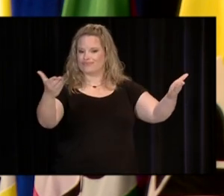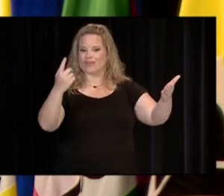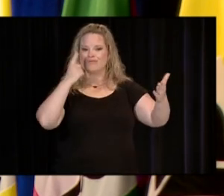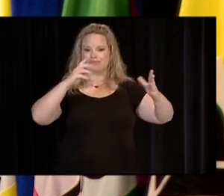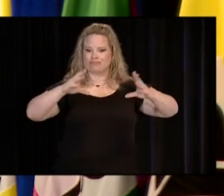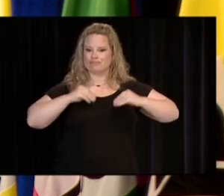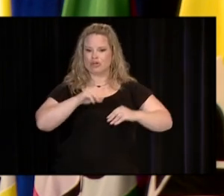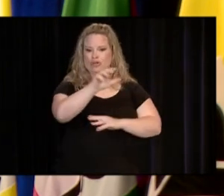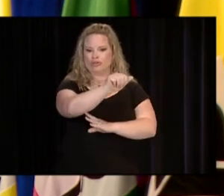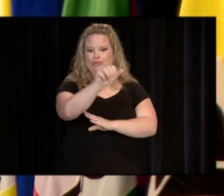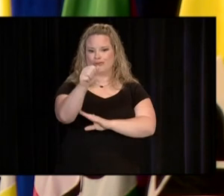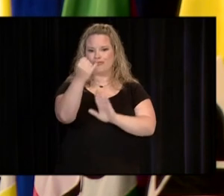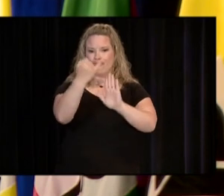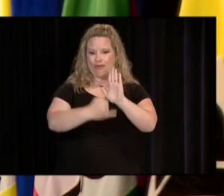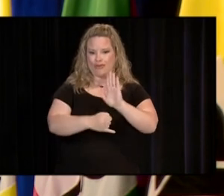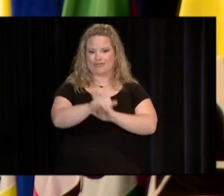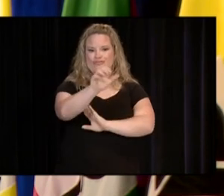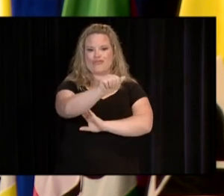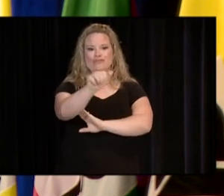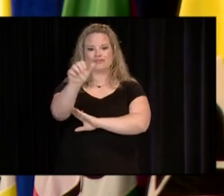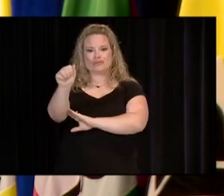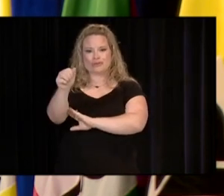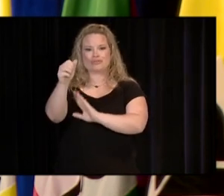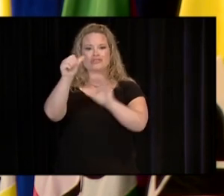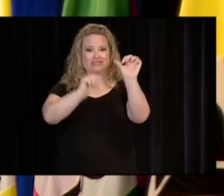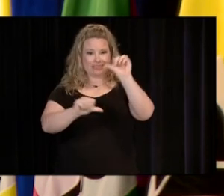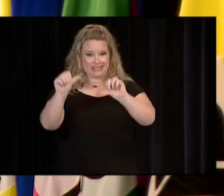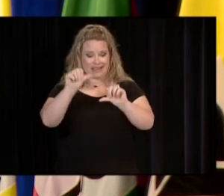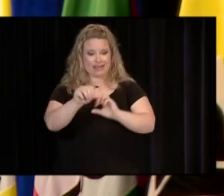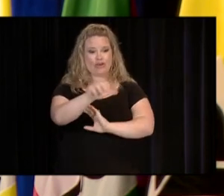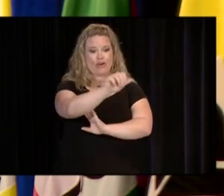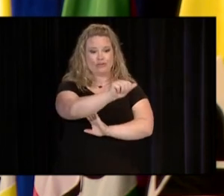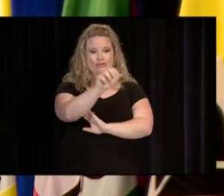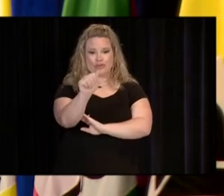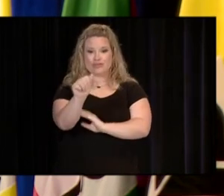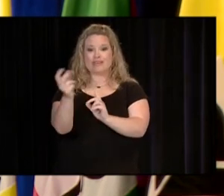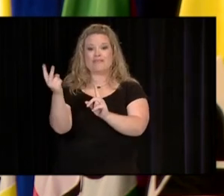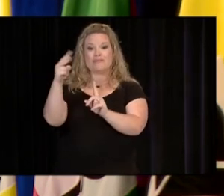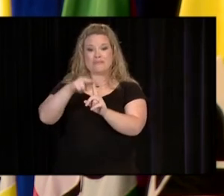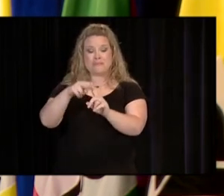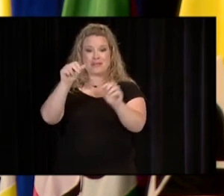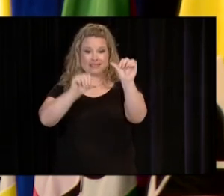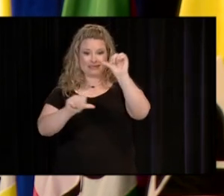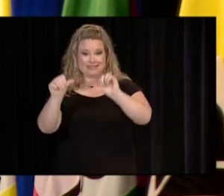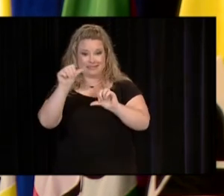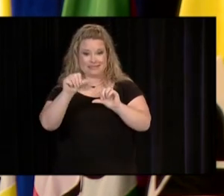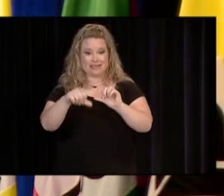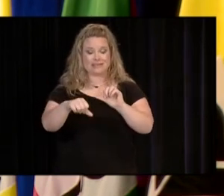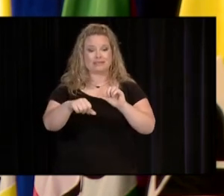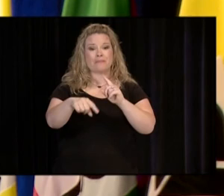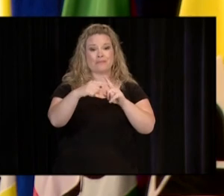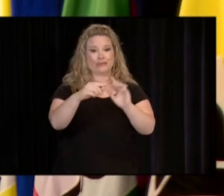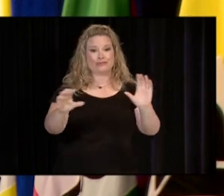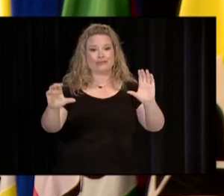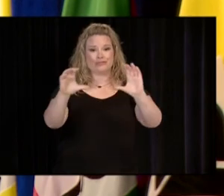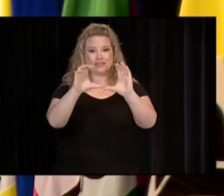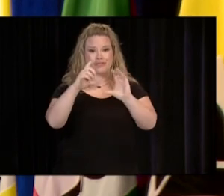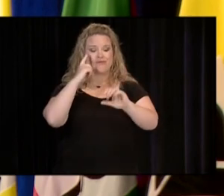OF ARTS, ASSOCIATE OF SCIENCE, ASSOCIATE OF APPLIED SCIENCES, AND CERTIFICATES IN CAREER PROGRAMS.